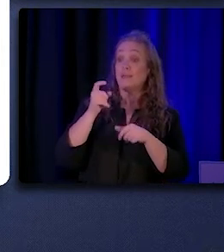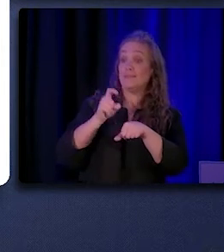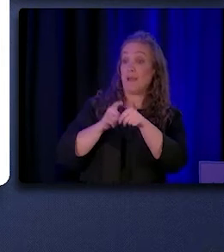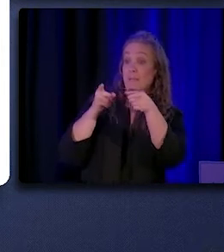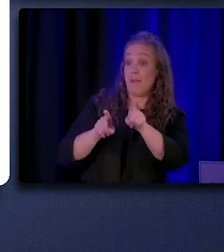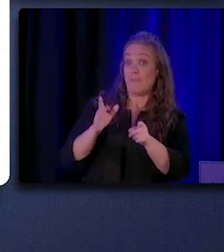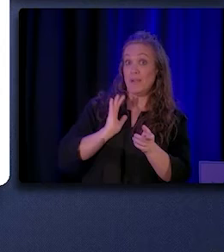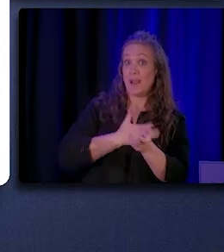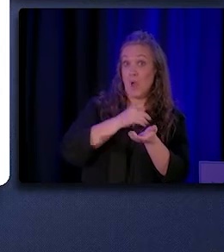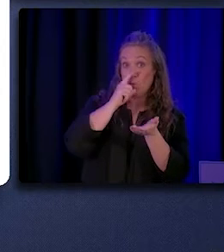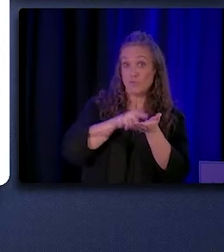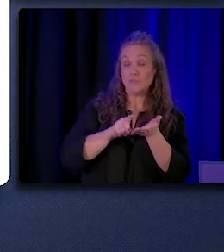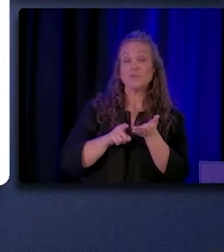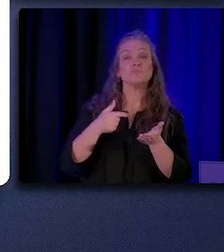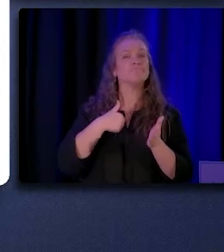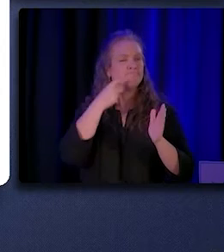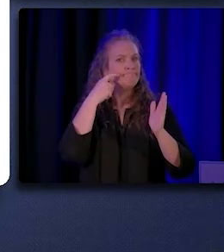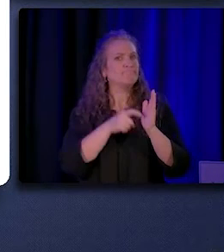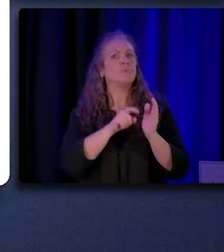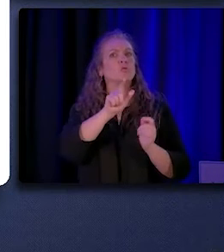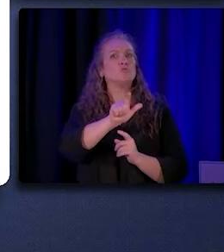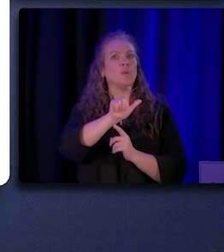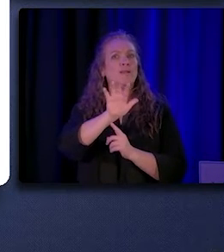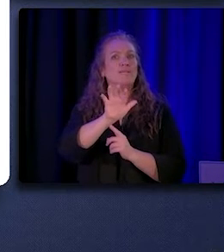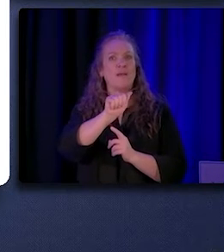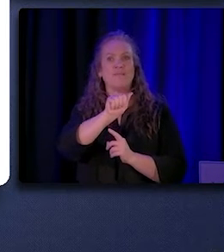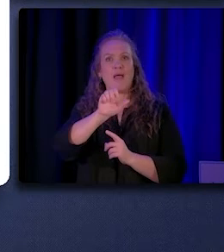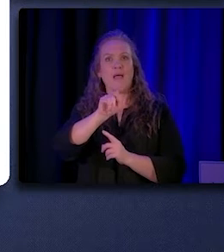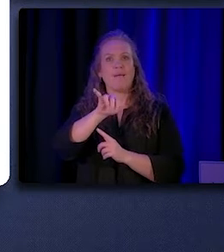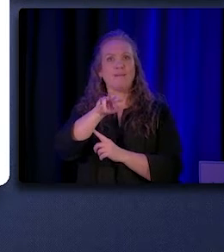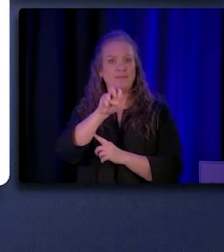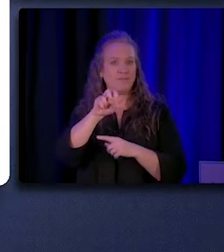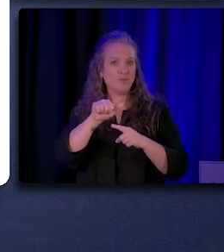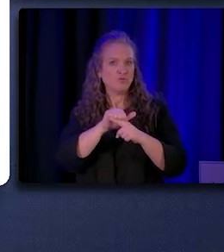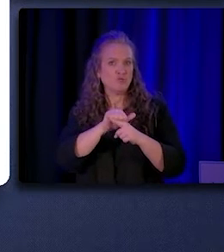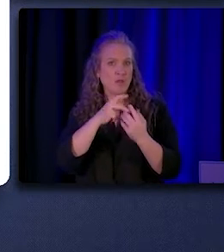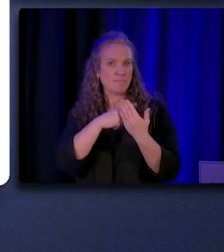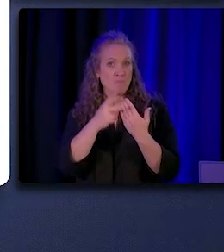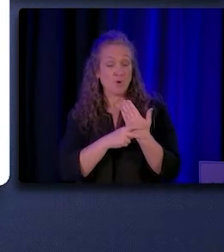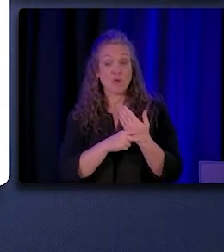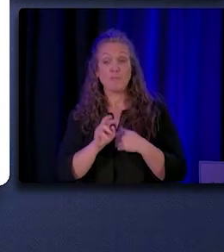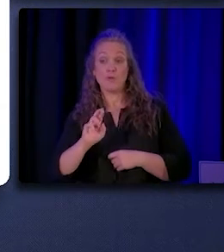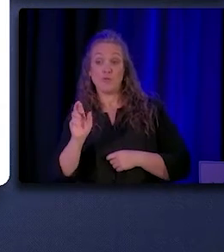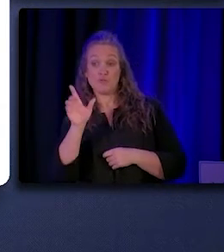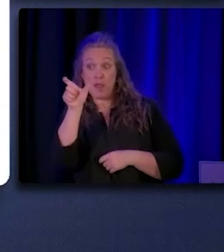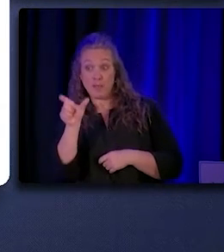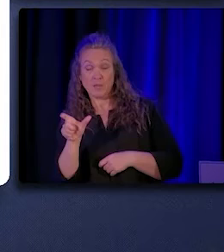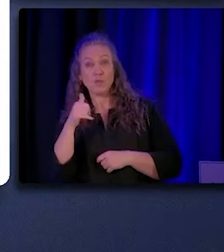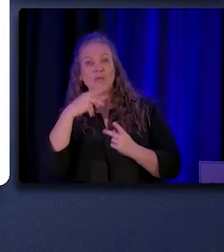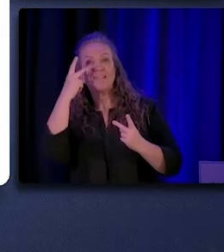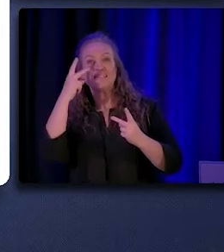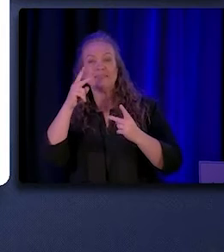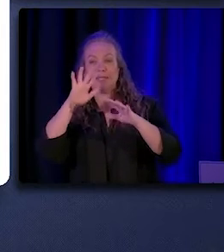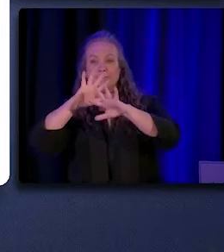we identified 25 active training programs in the state. On the right, you'll see a map of these training program locations,